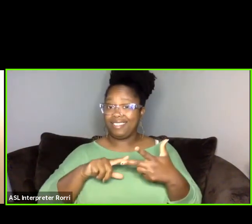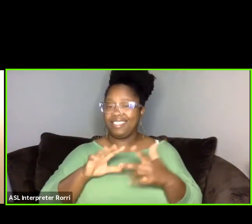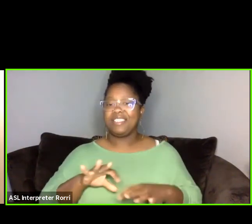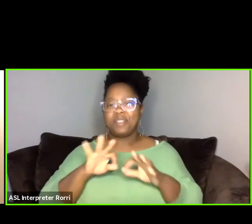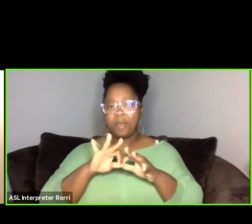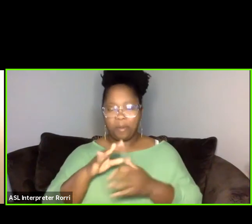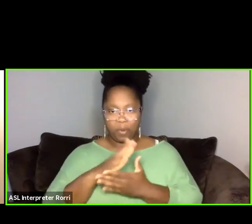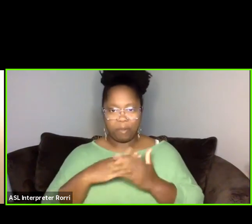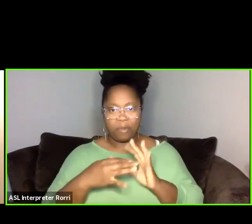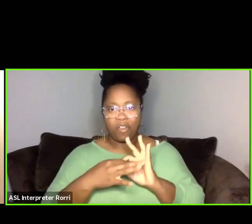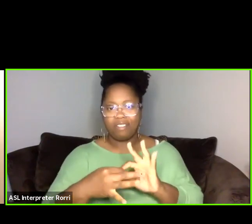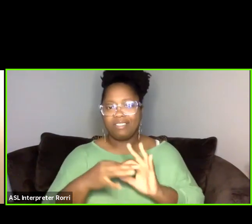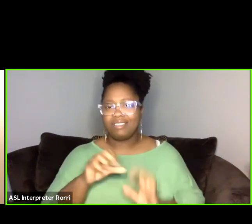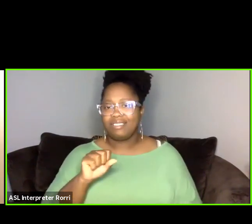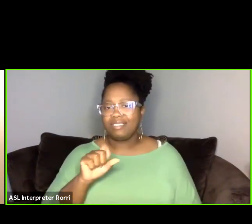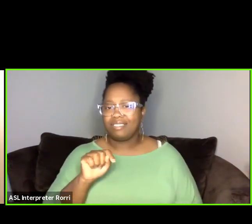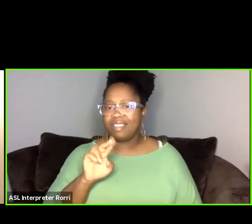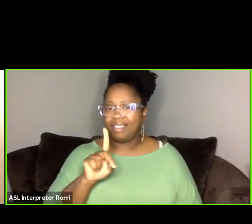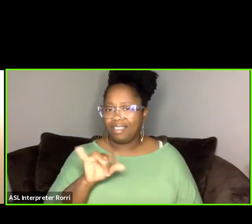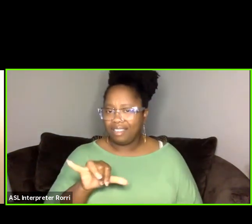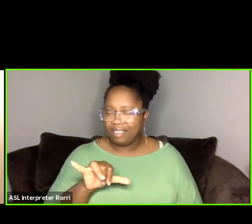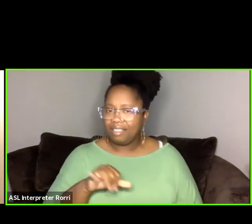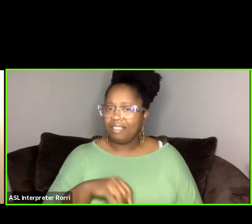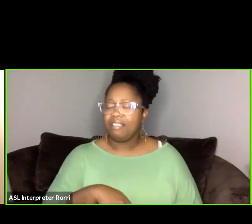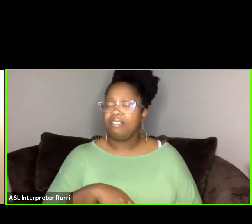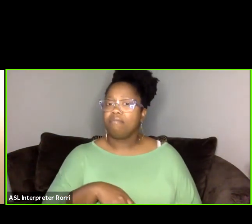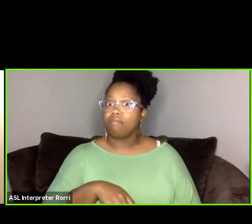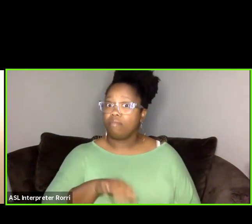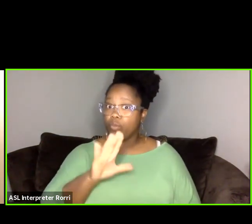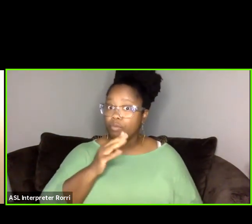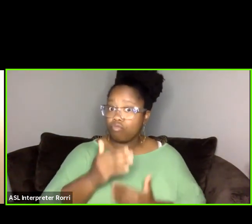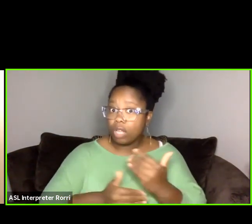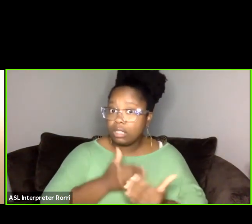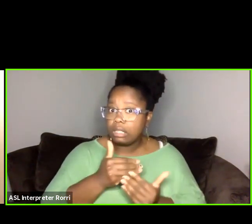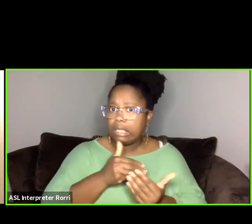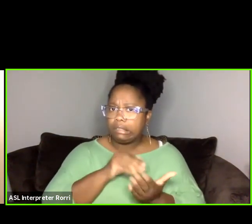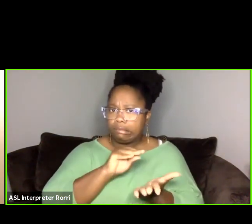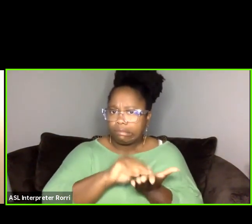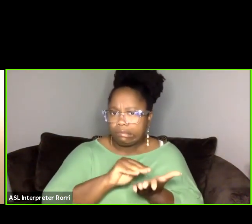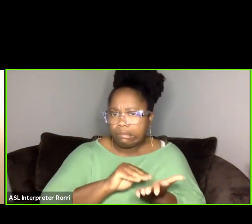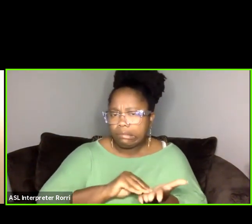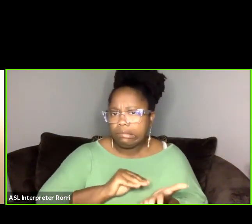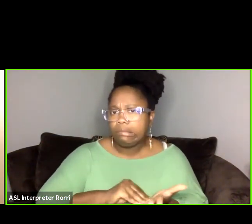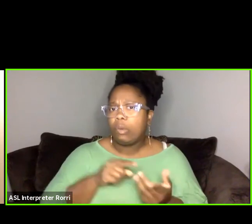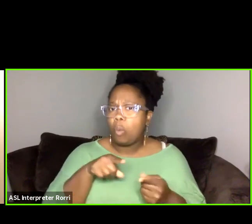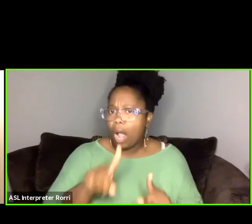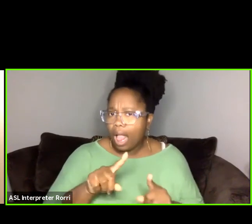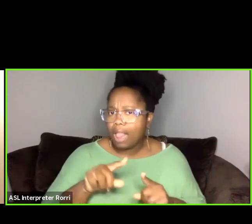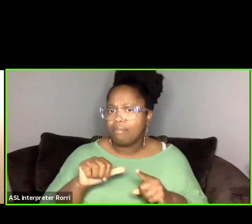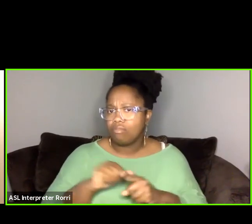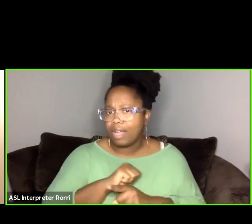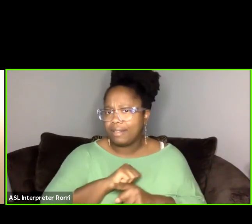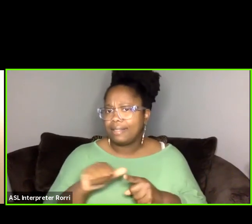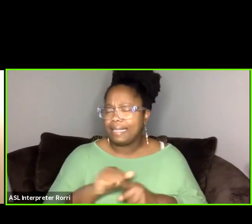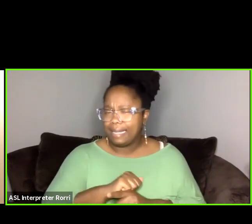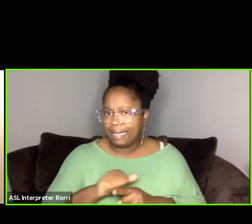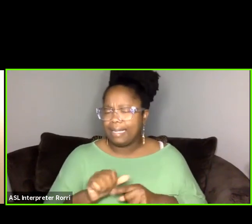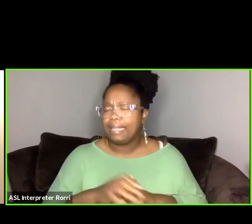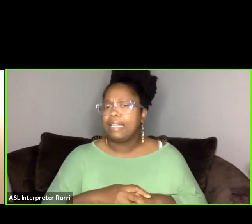and documenting your process when engaged in practice and sort of revisiting, like what does that,